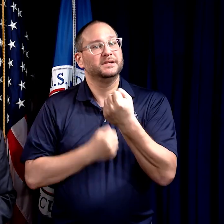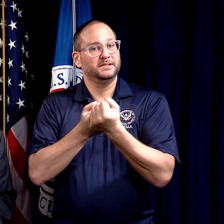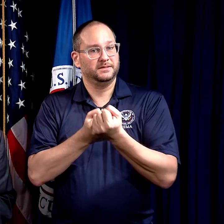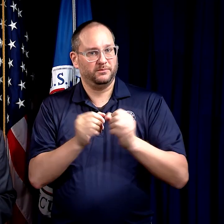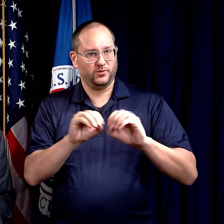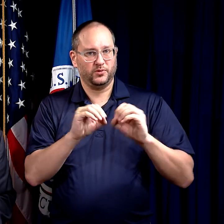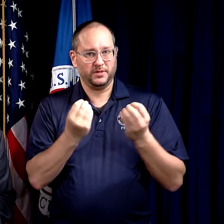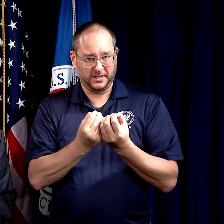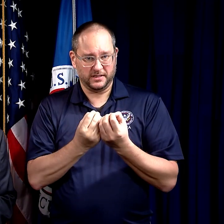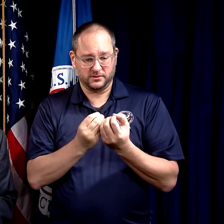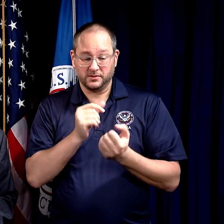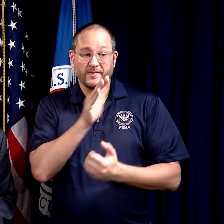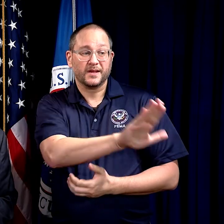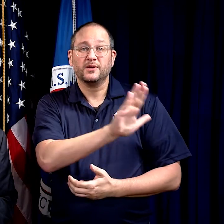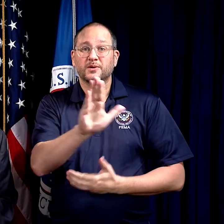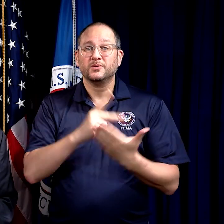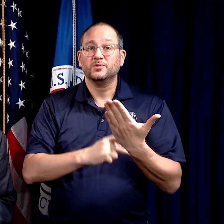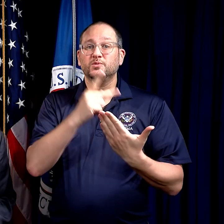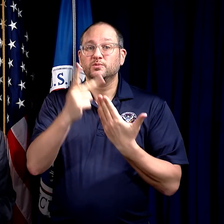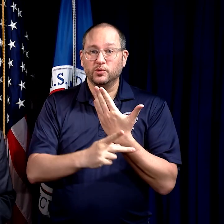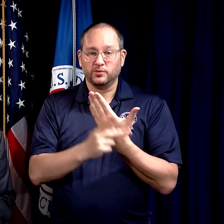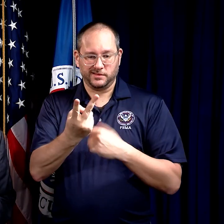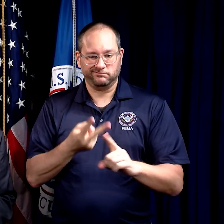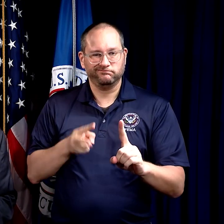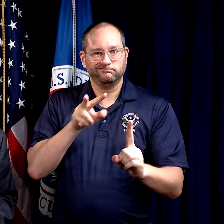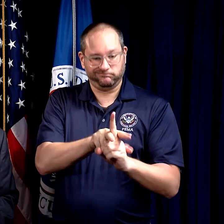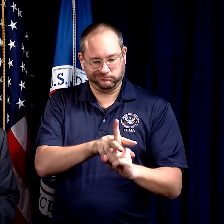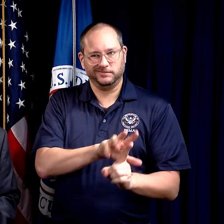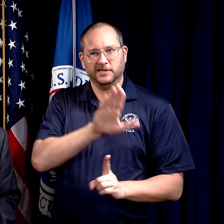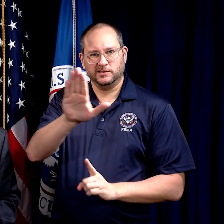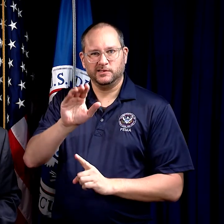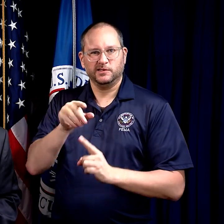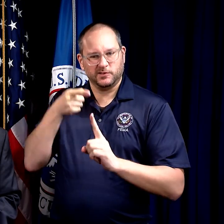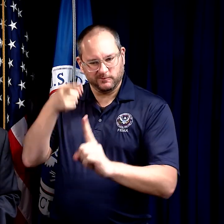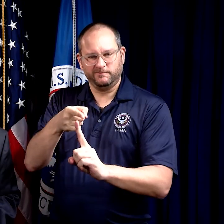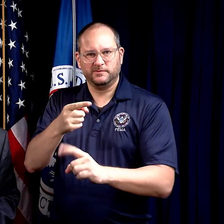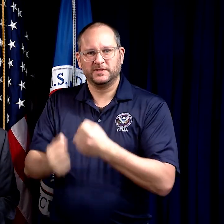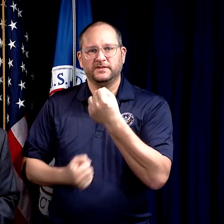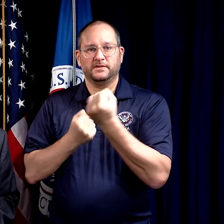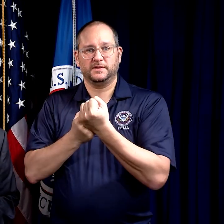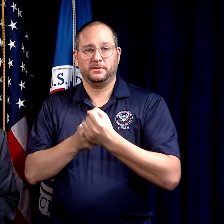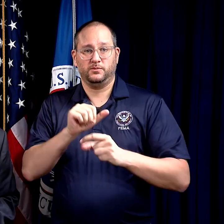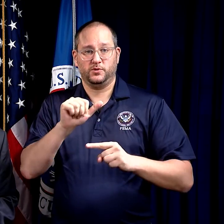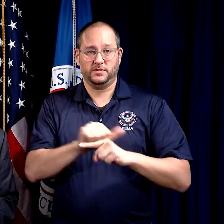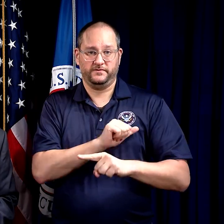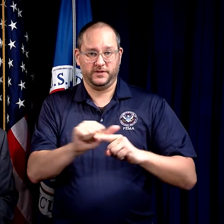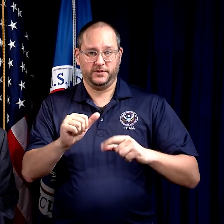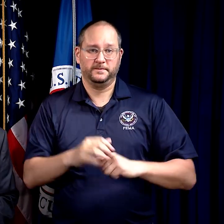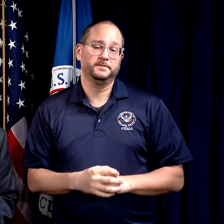and supporting organizations whose programs may apply to a specific support function.